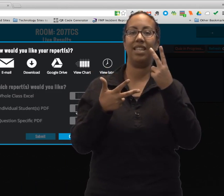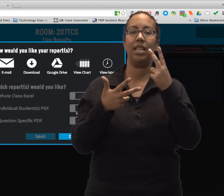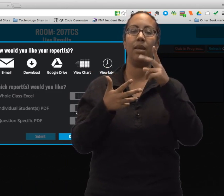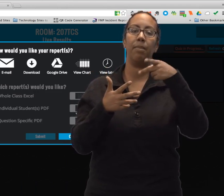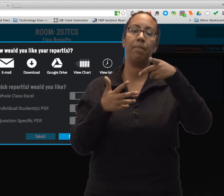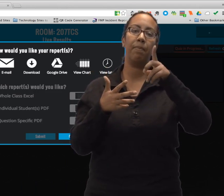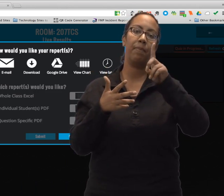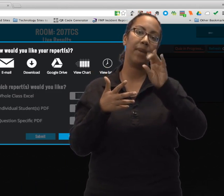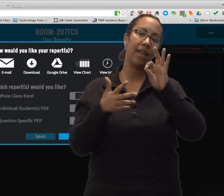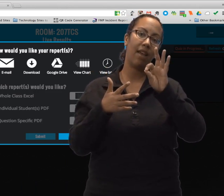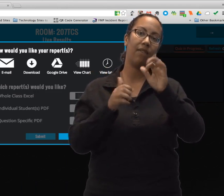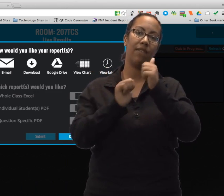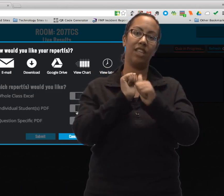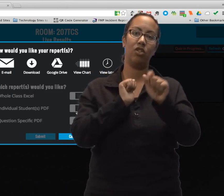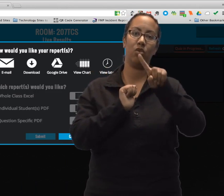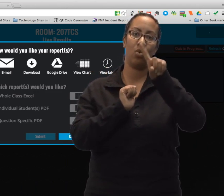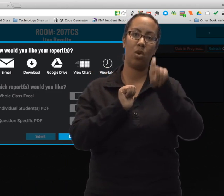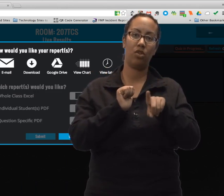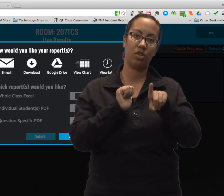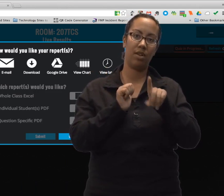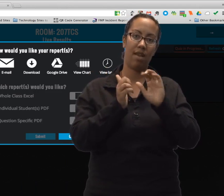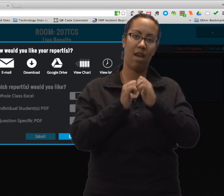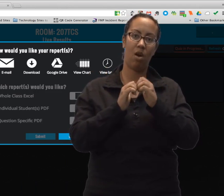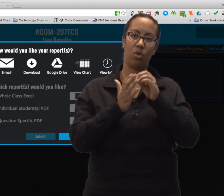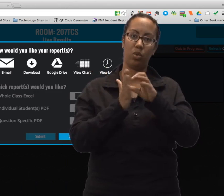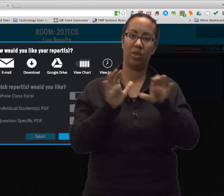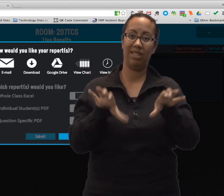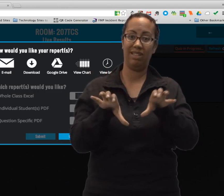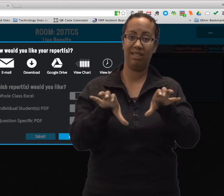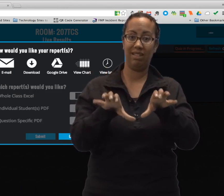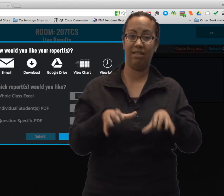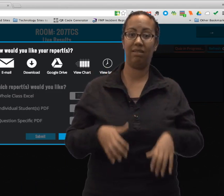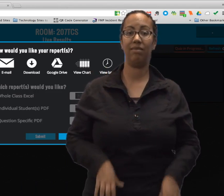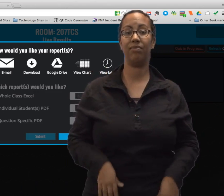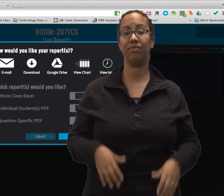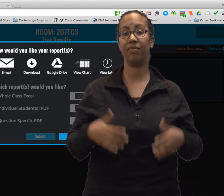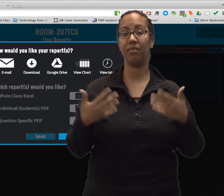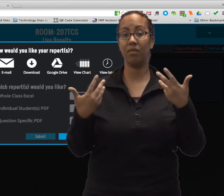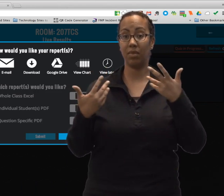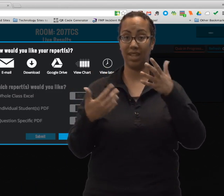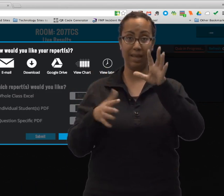The third is to able to see a PDF of each question and how students performed.